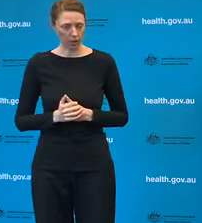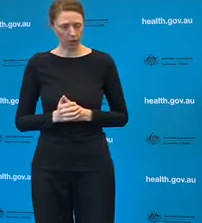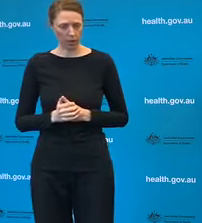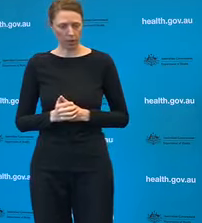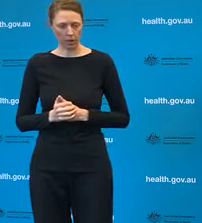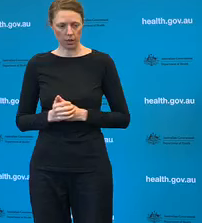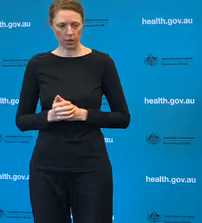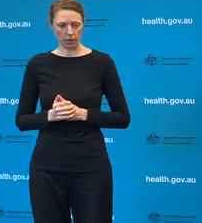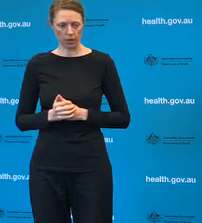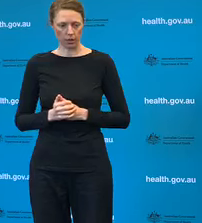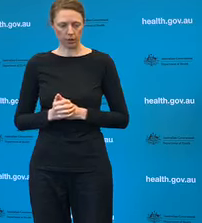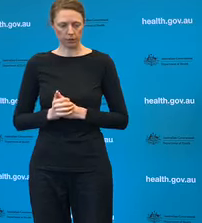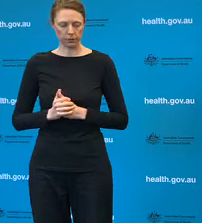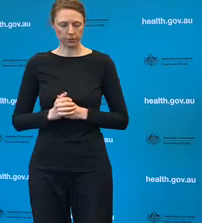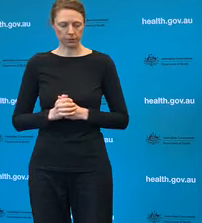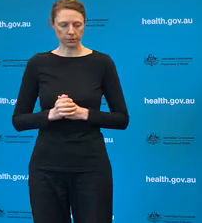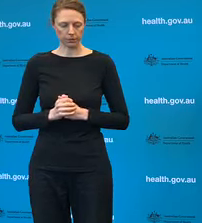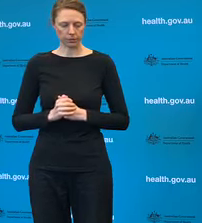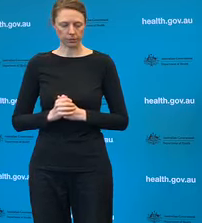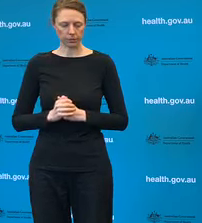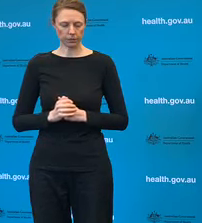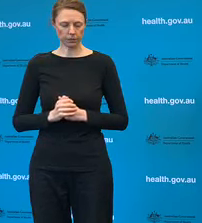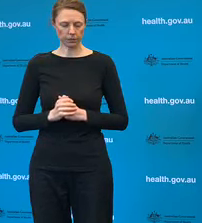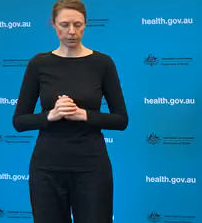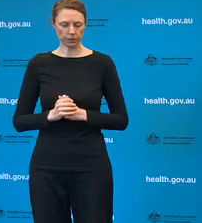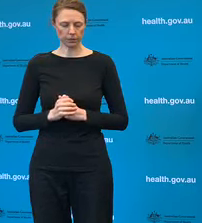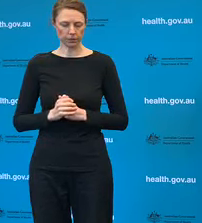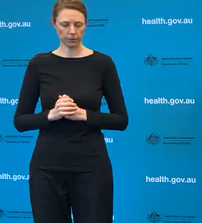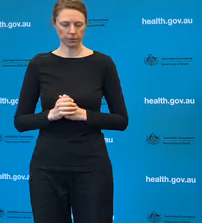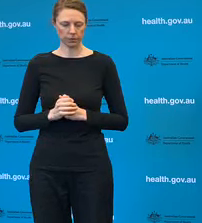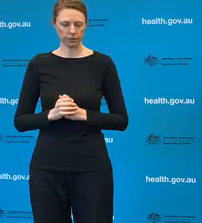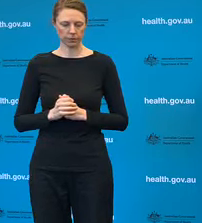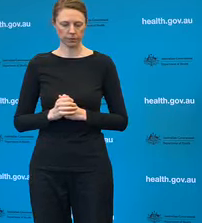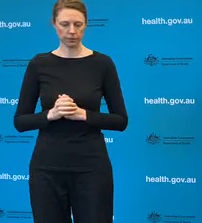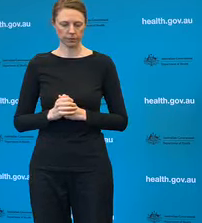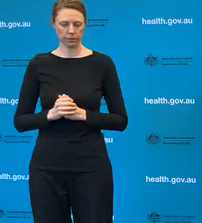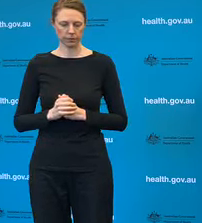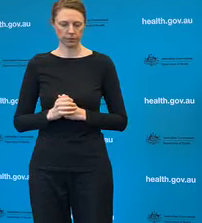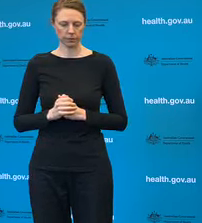for any vaccine that does prove to be a potentially viable candidate, or